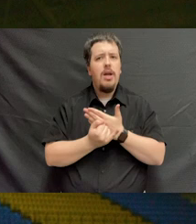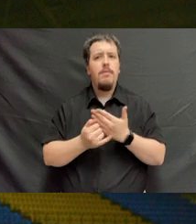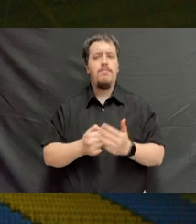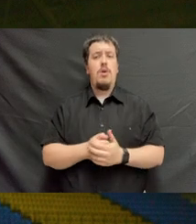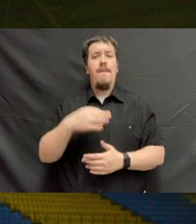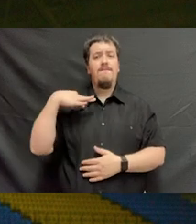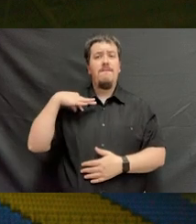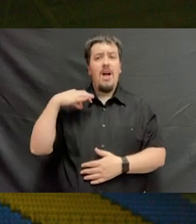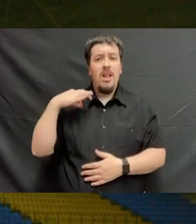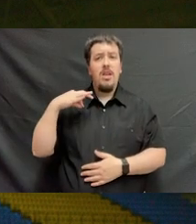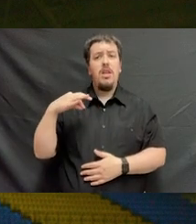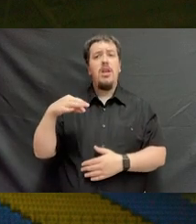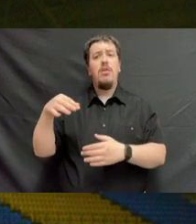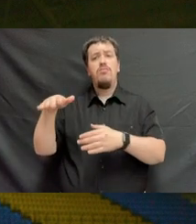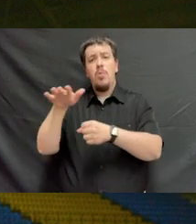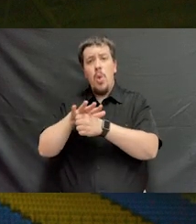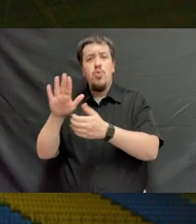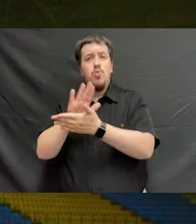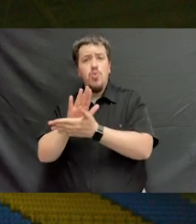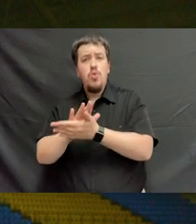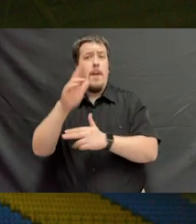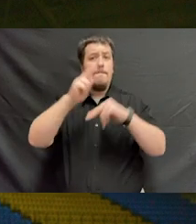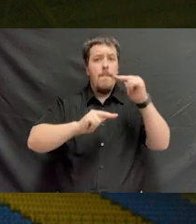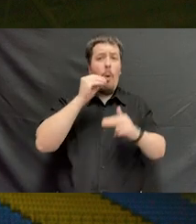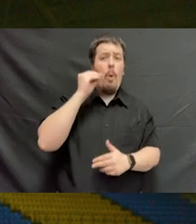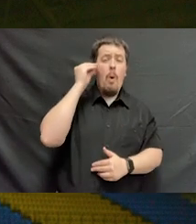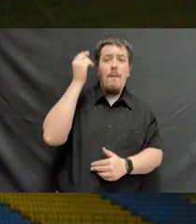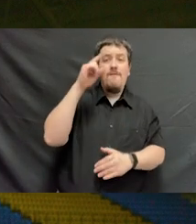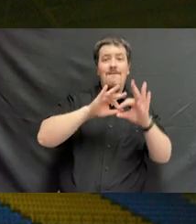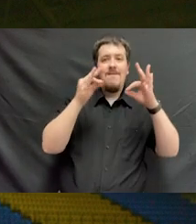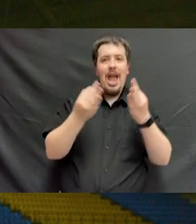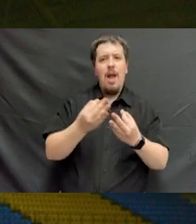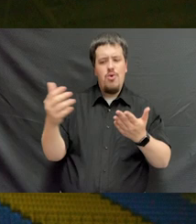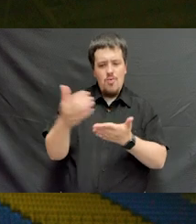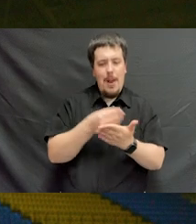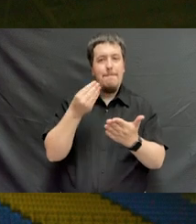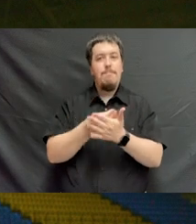You've volunteered in our local schools. You've built homes for families. You've raised money for those whose lives